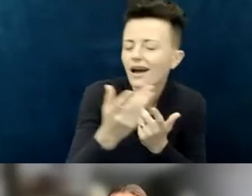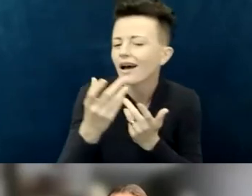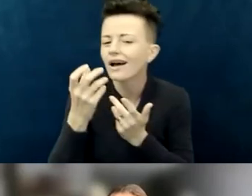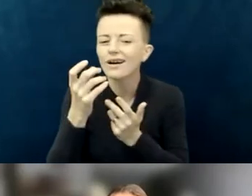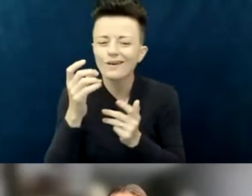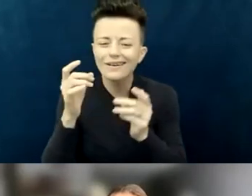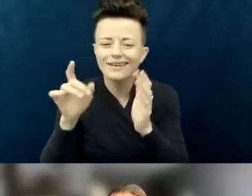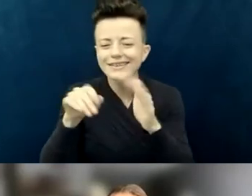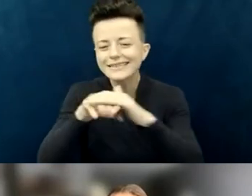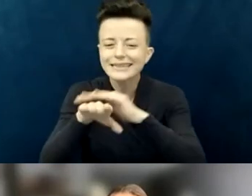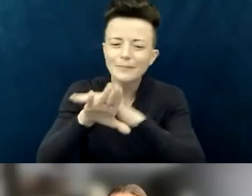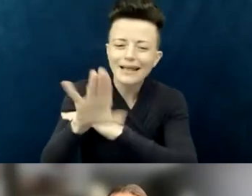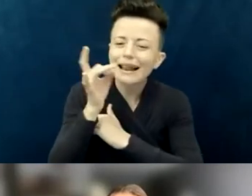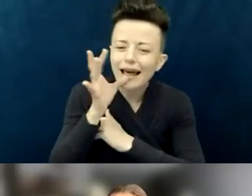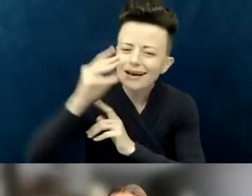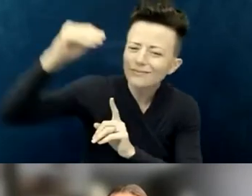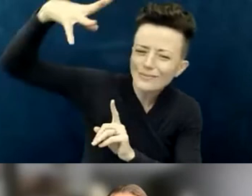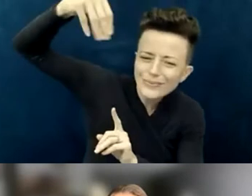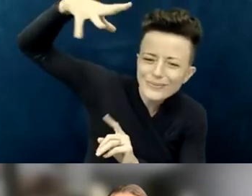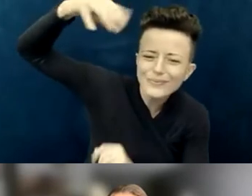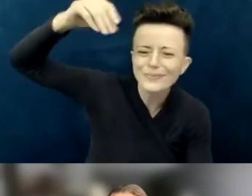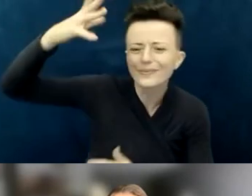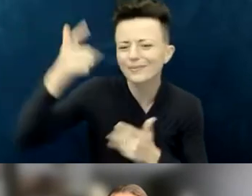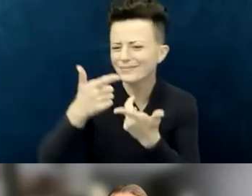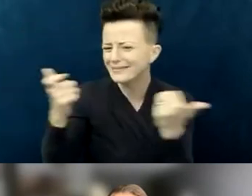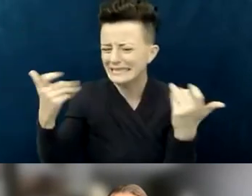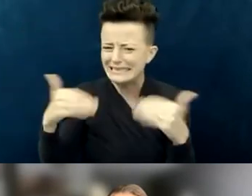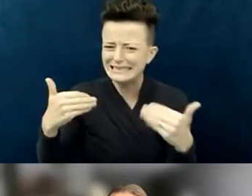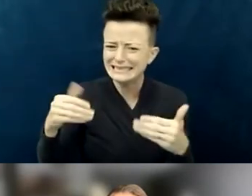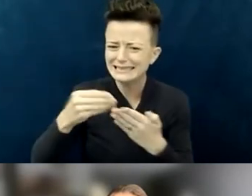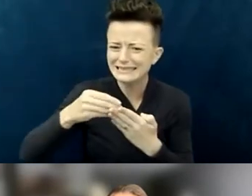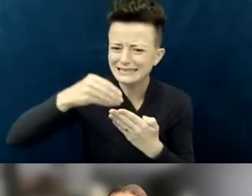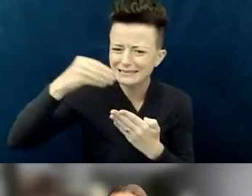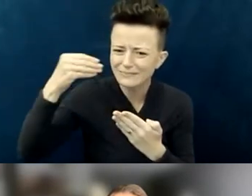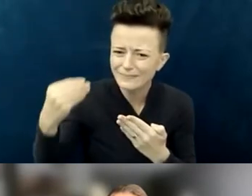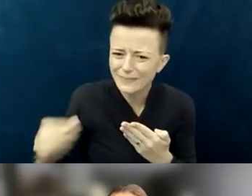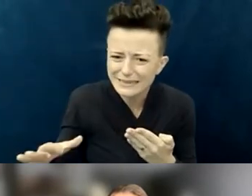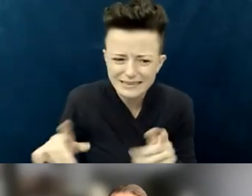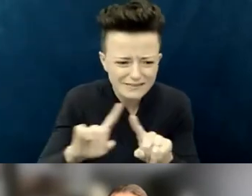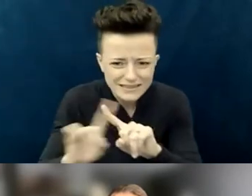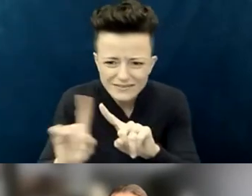The good news is that I think there are a lot of people that are waiting